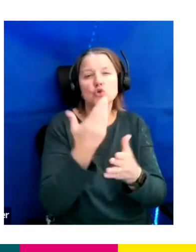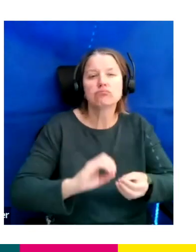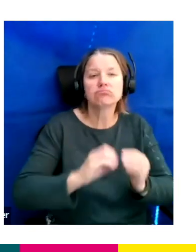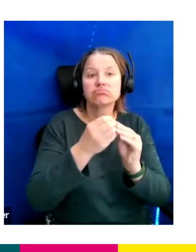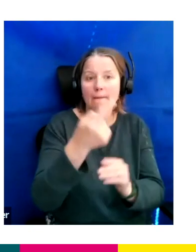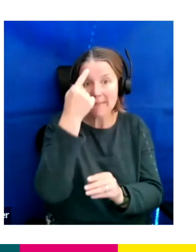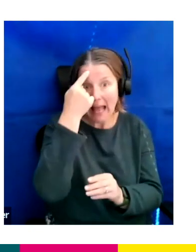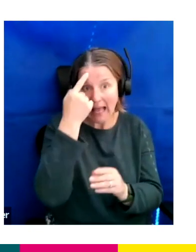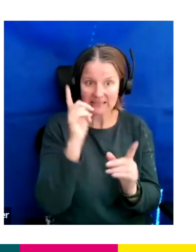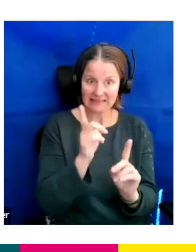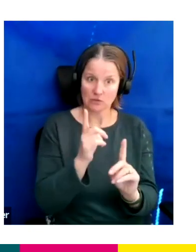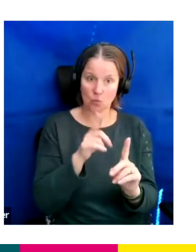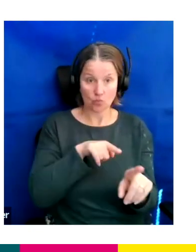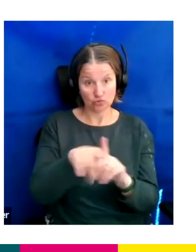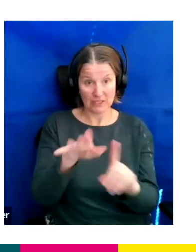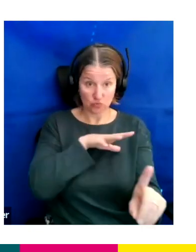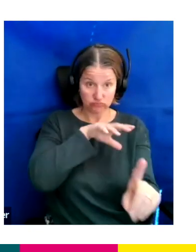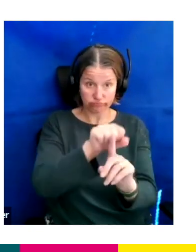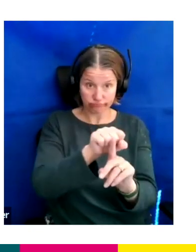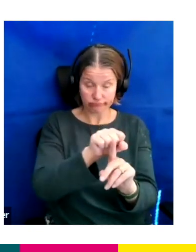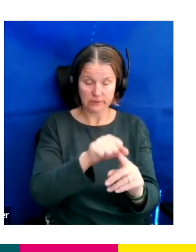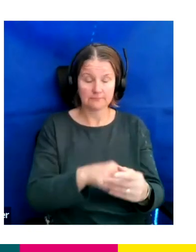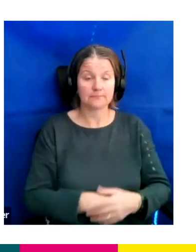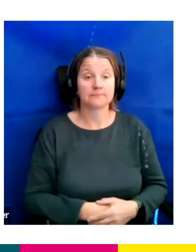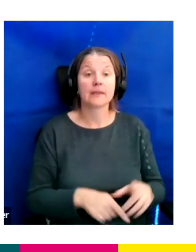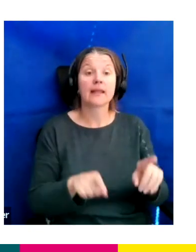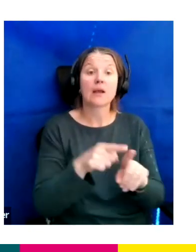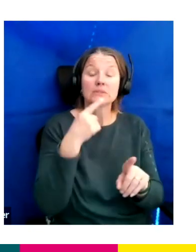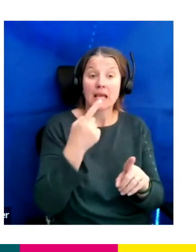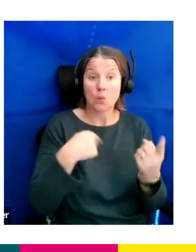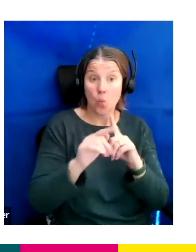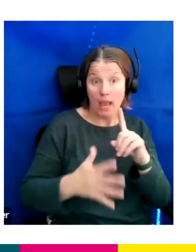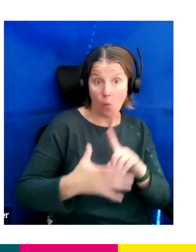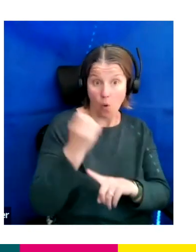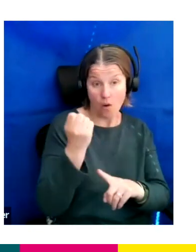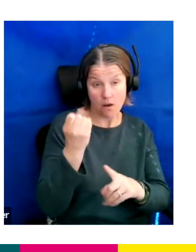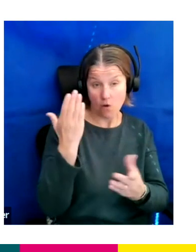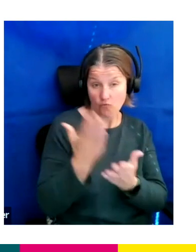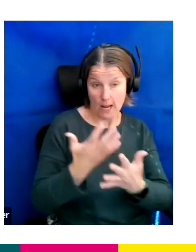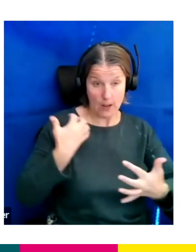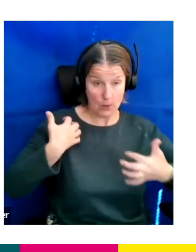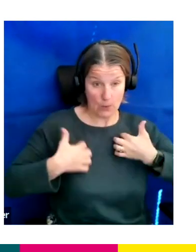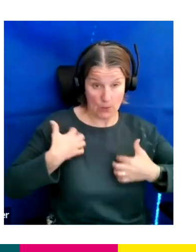And as I mentioned earlier, we run a really exciting, really successful work experience